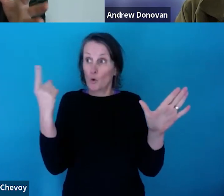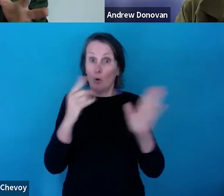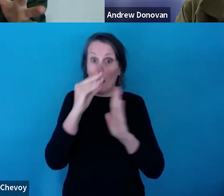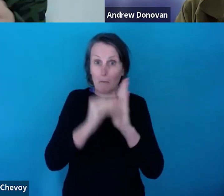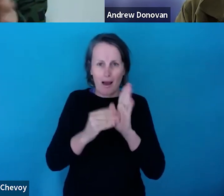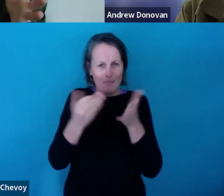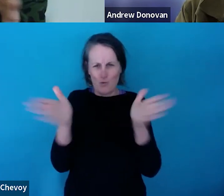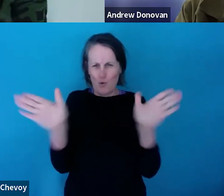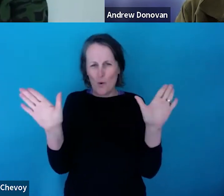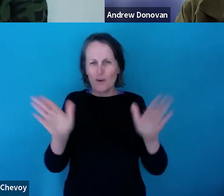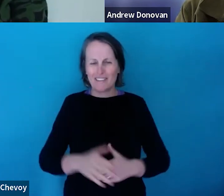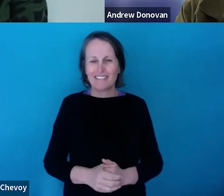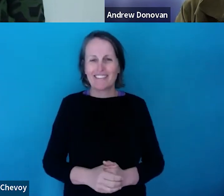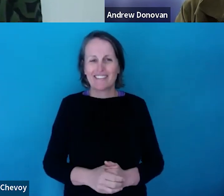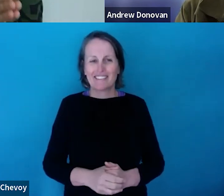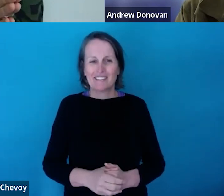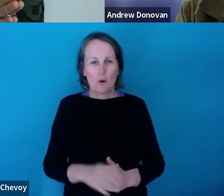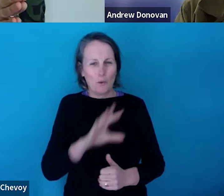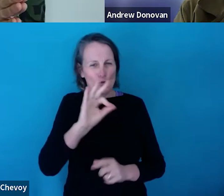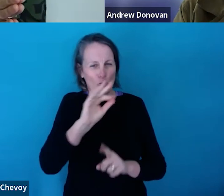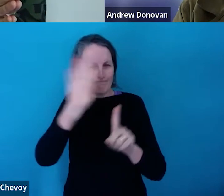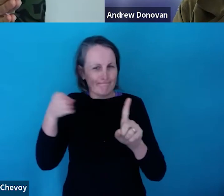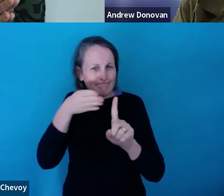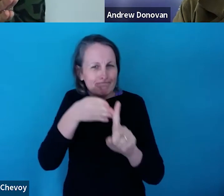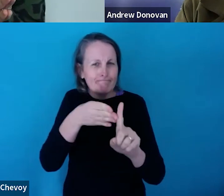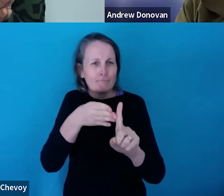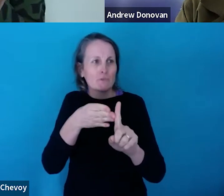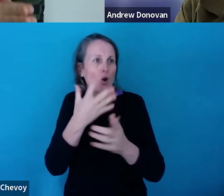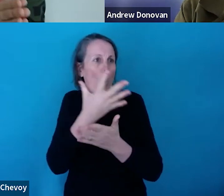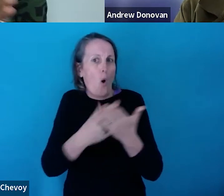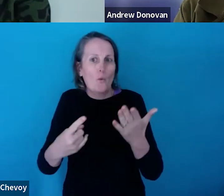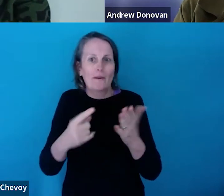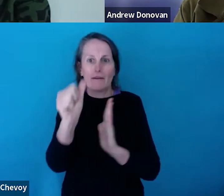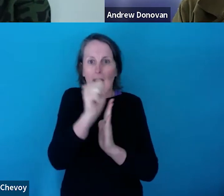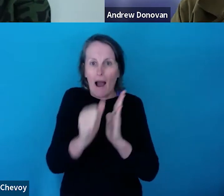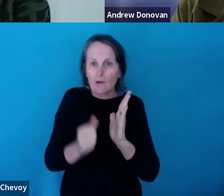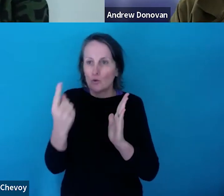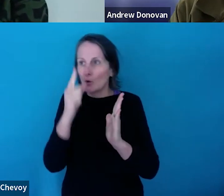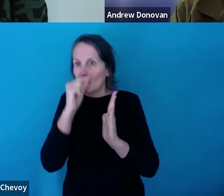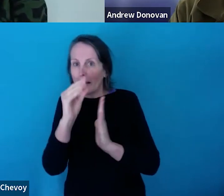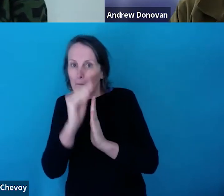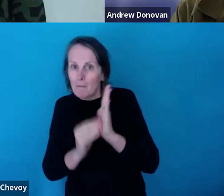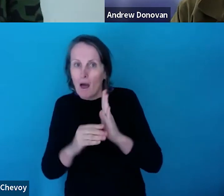be. We're not defining it specifically only artists who can apply or, events,